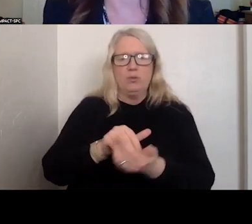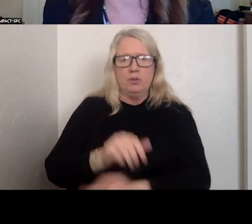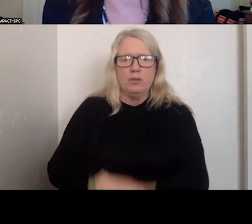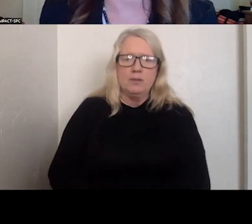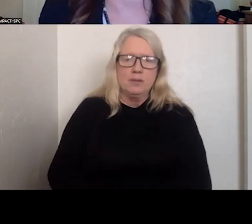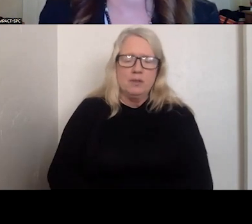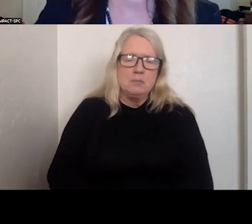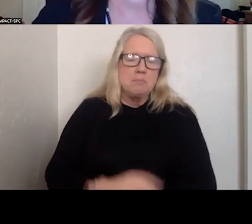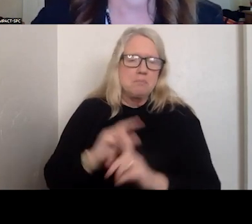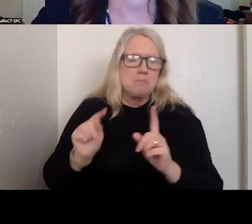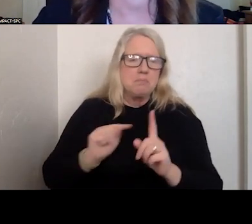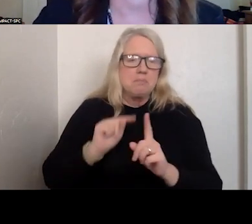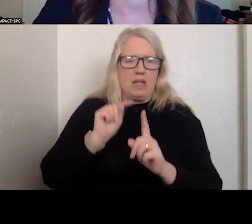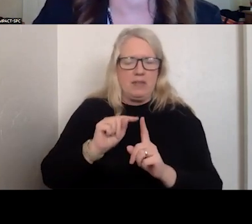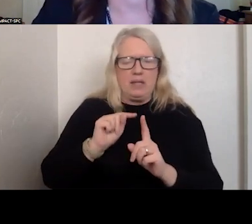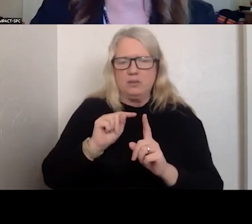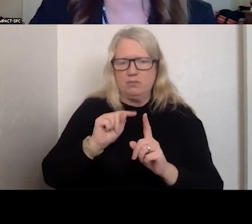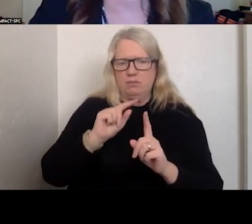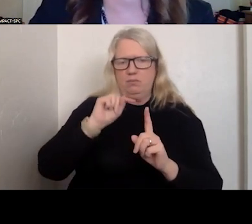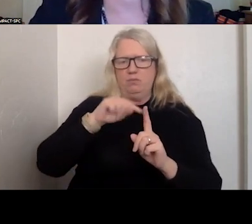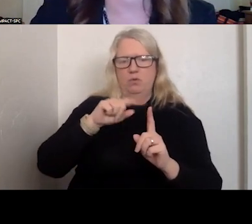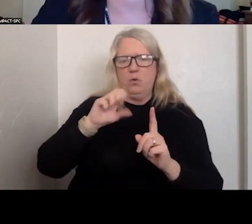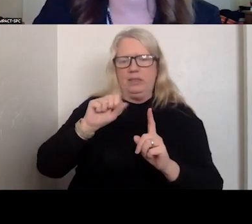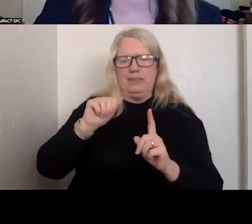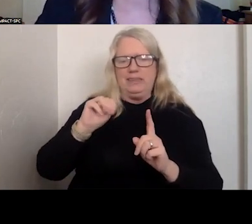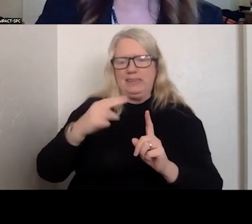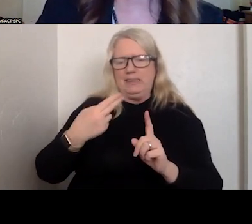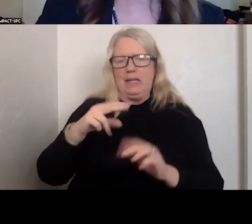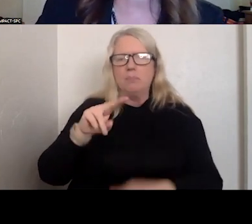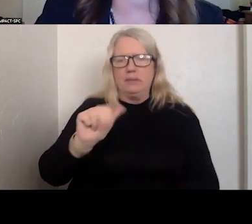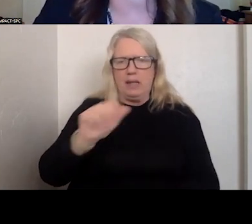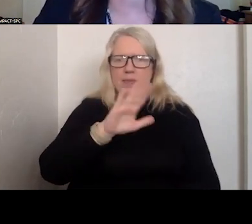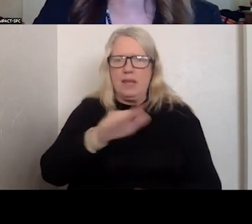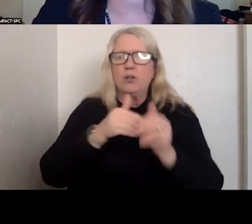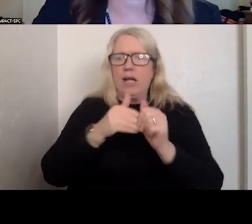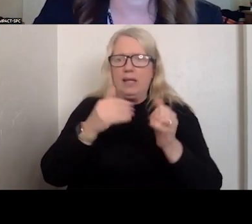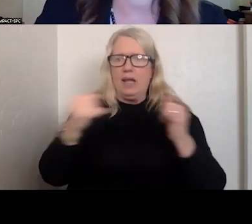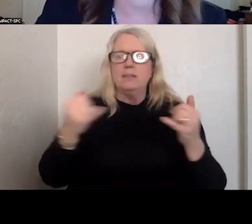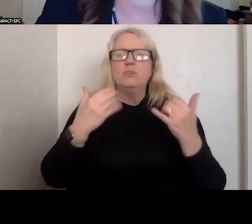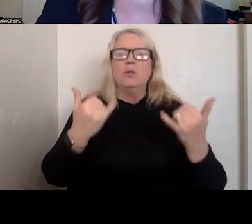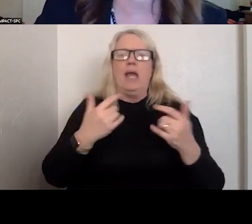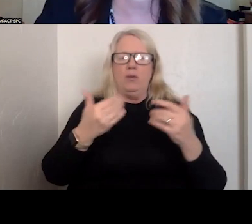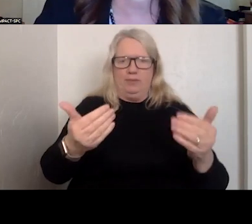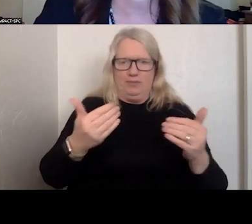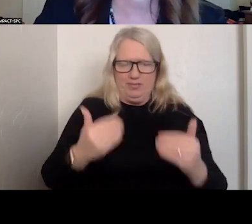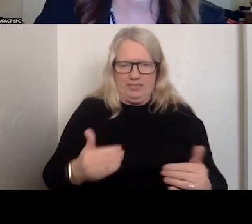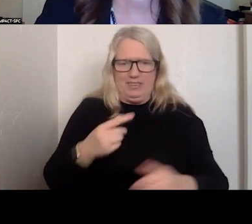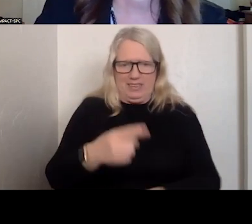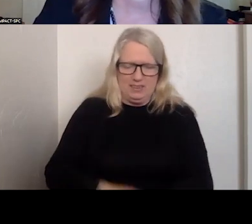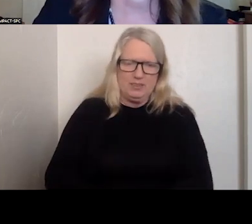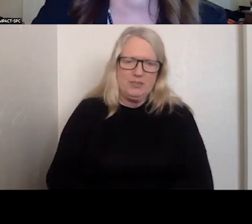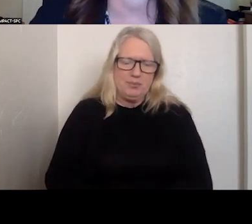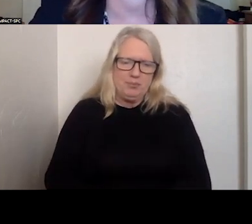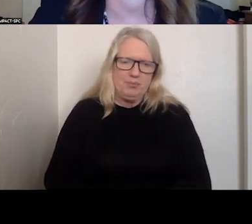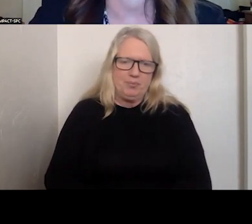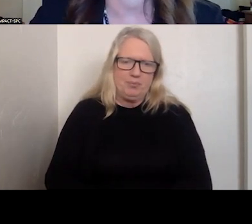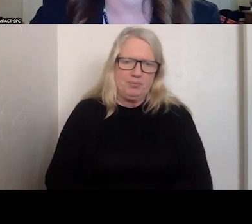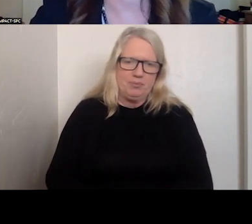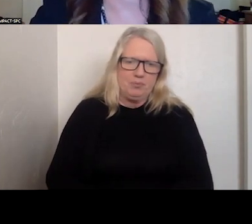ELEMENT IN SAMHSA'S GUIDELINES. NOW THE NEXT SLIDE IS ABOUT MOBILE CRISIS.